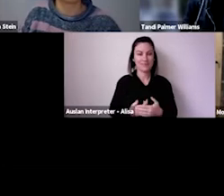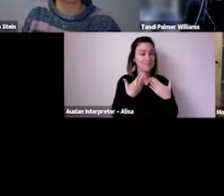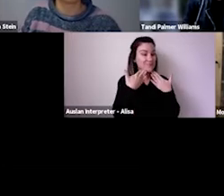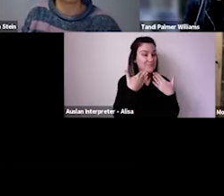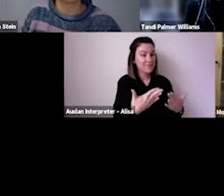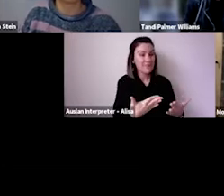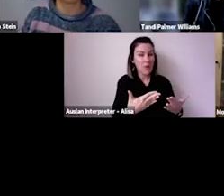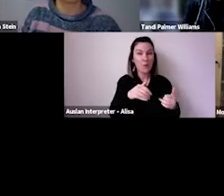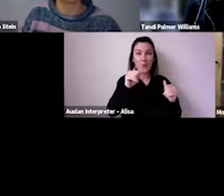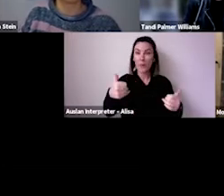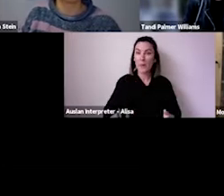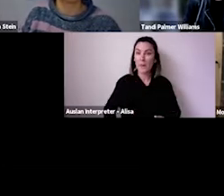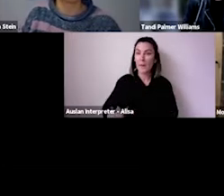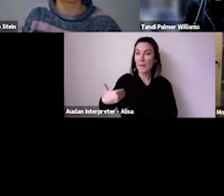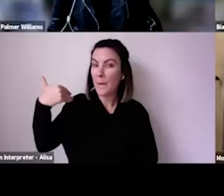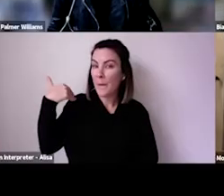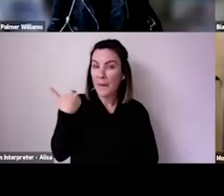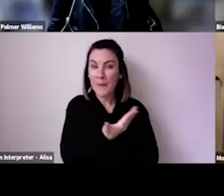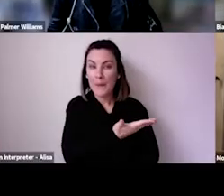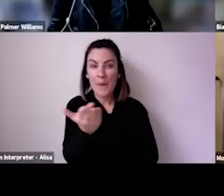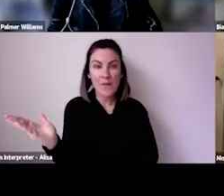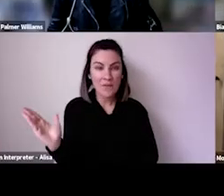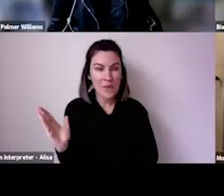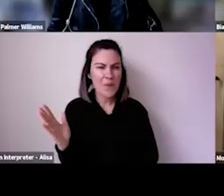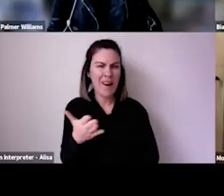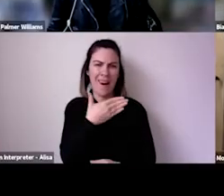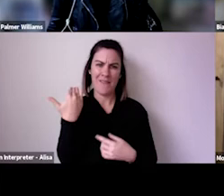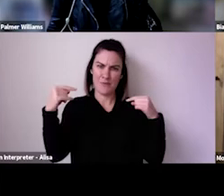allowed us to track certain measures over time as well as exploring changing circumstances.